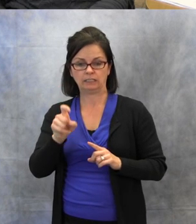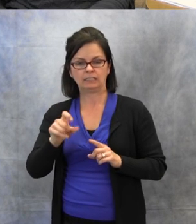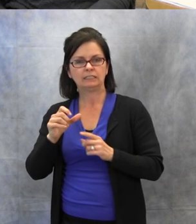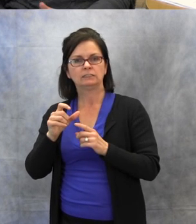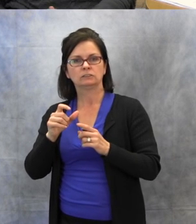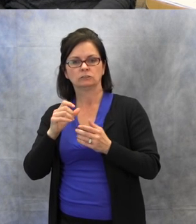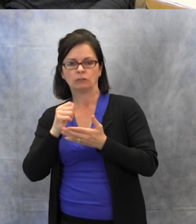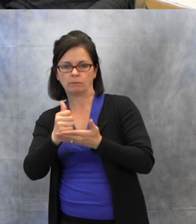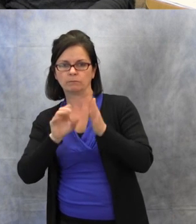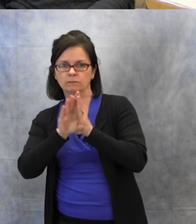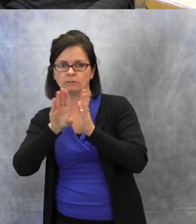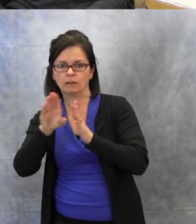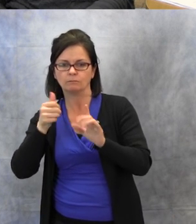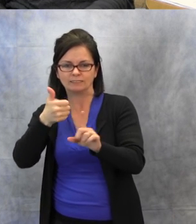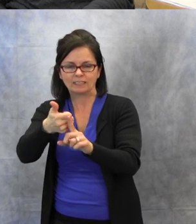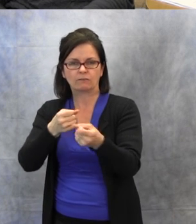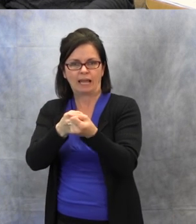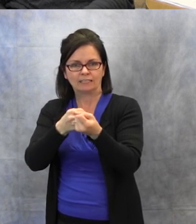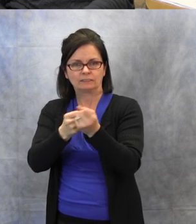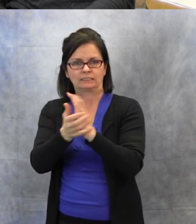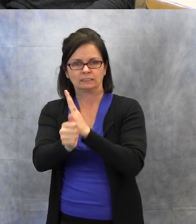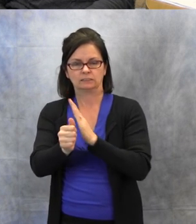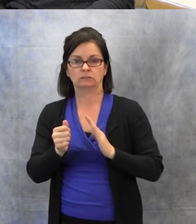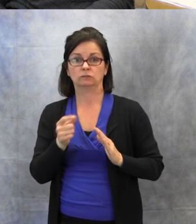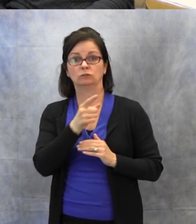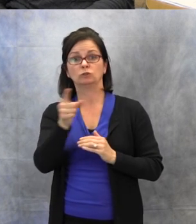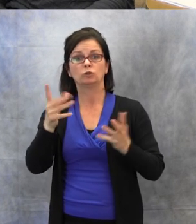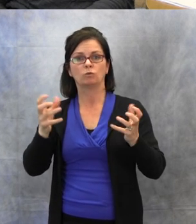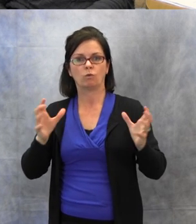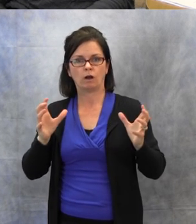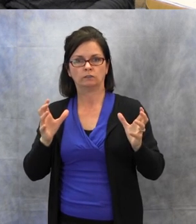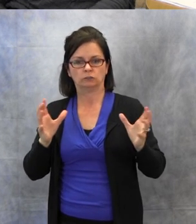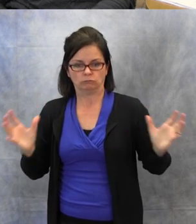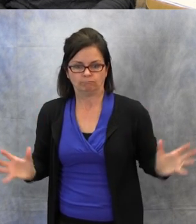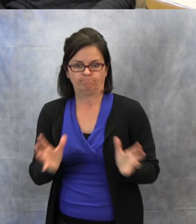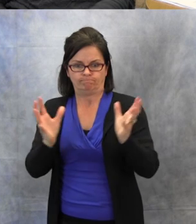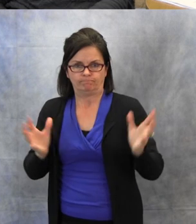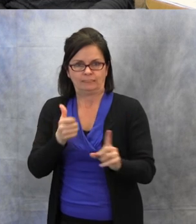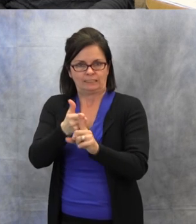so that they can really feel included within the room,